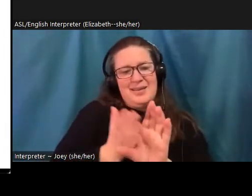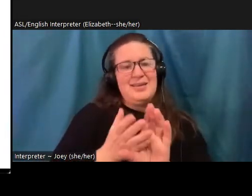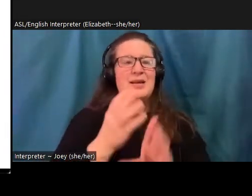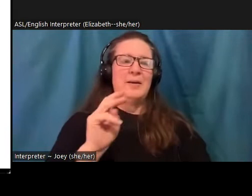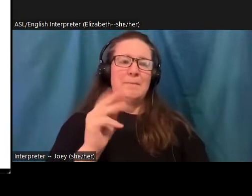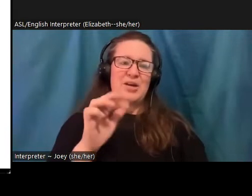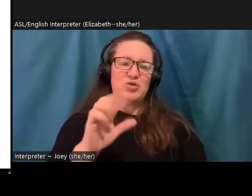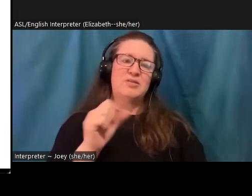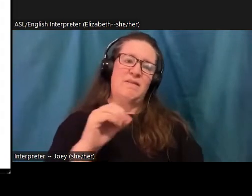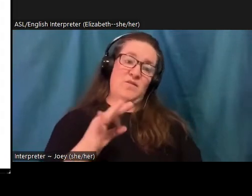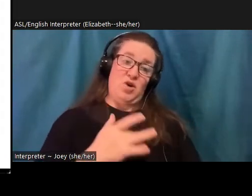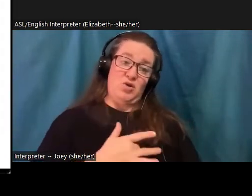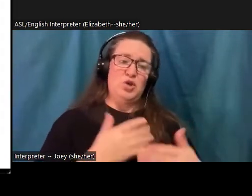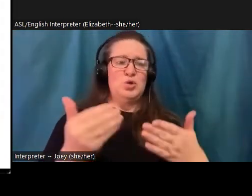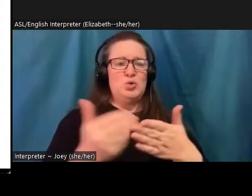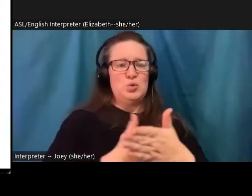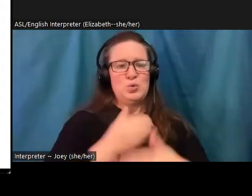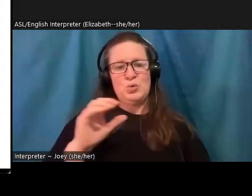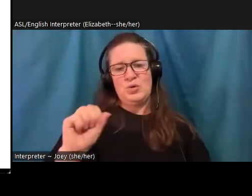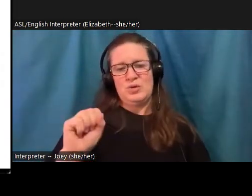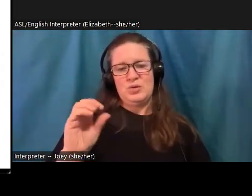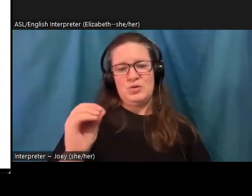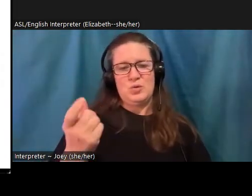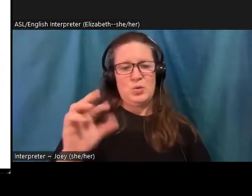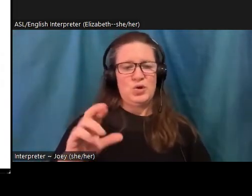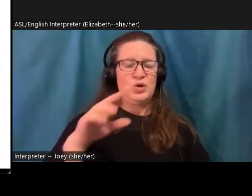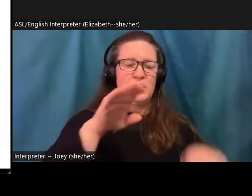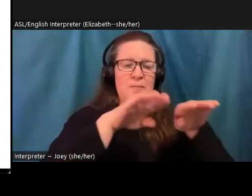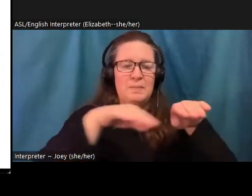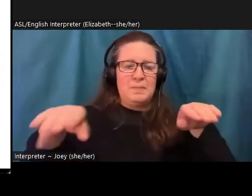technologies required to set in motion extent, solutions and public will.